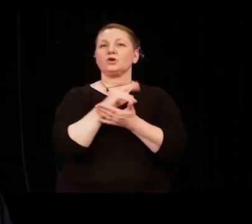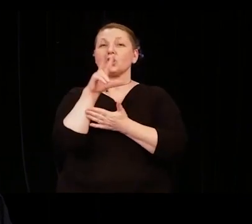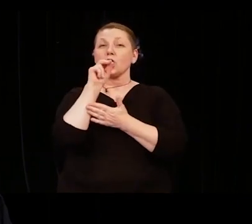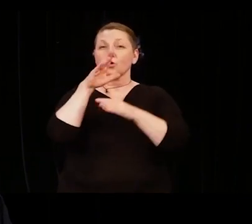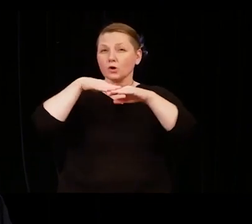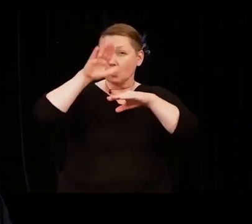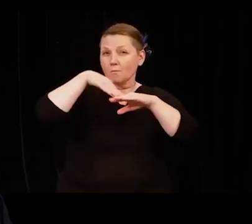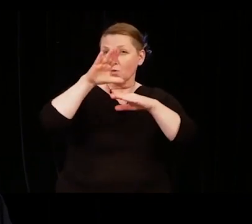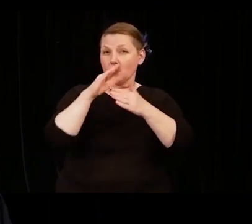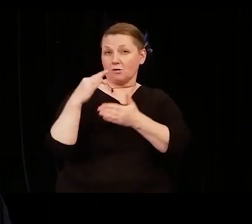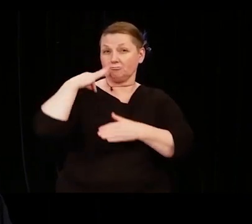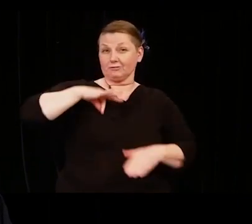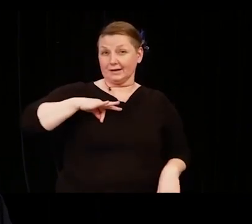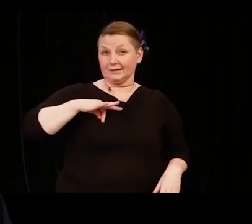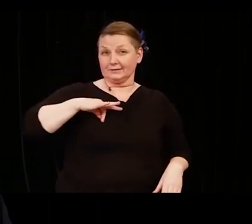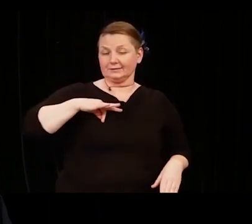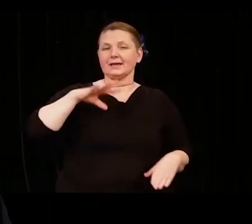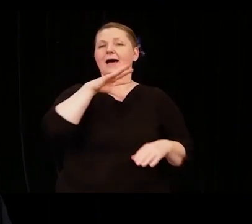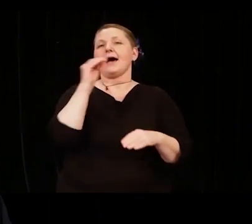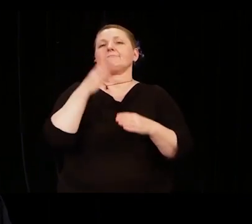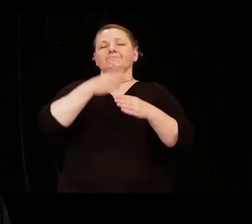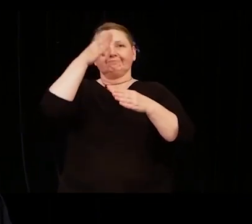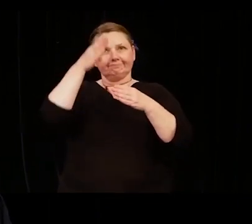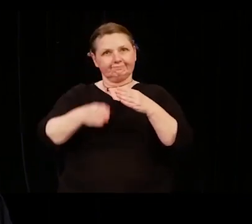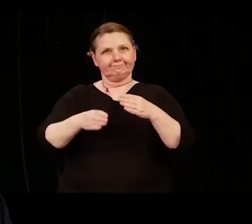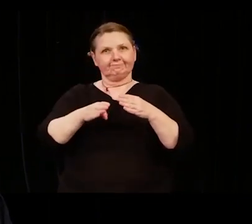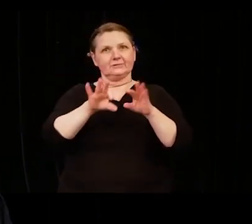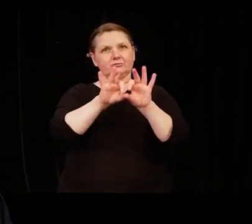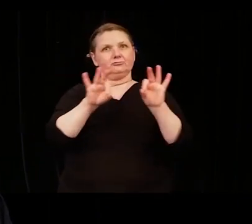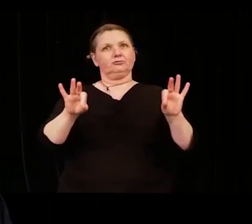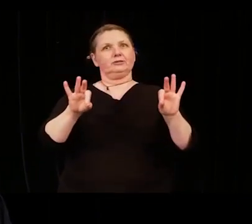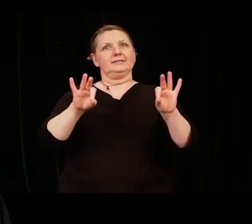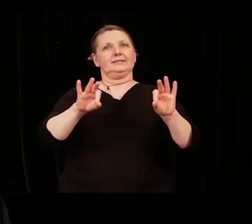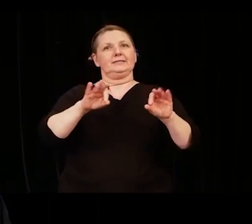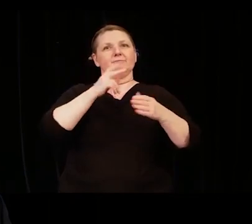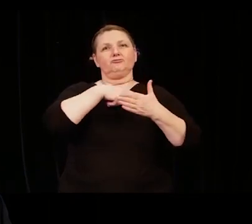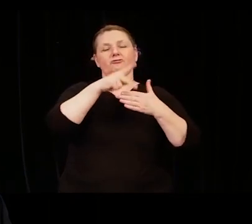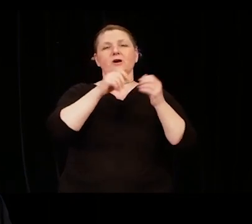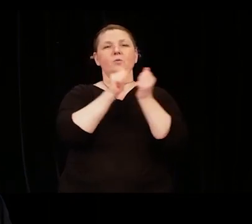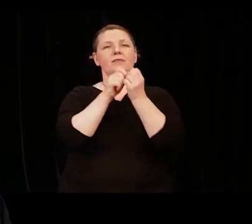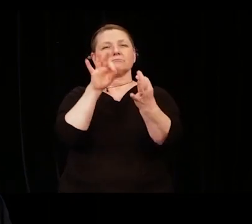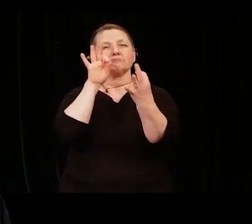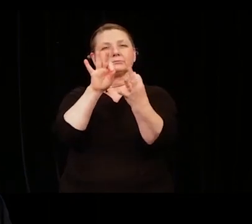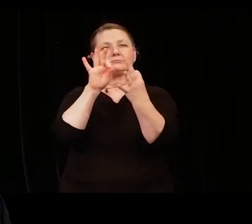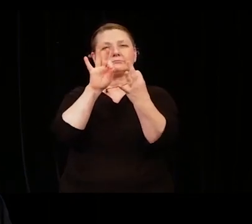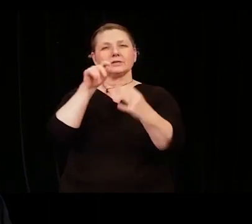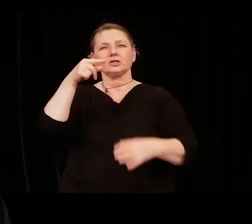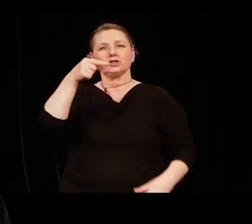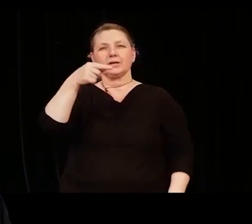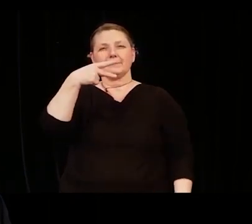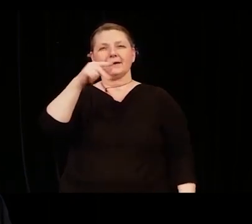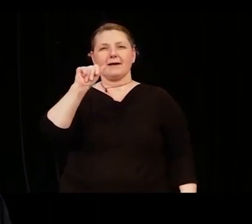Community College and have completed their degree program with a perfect 4.0 grade point average.